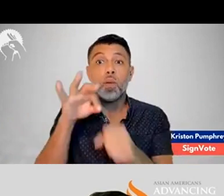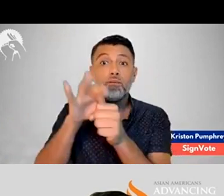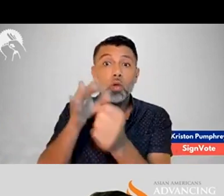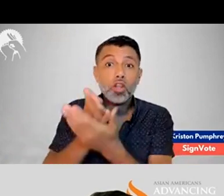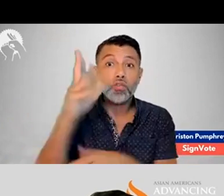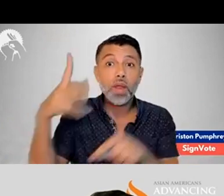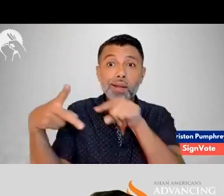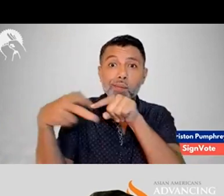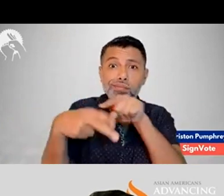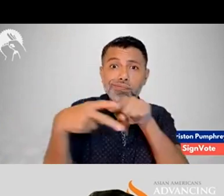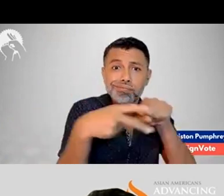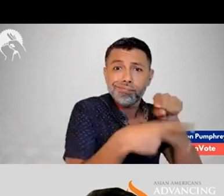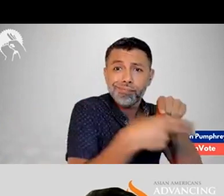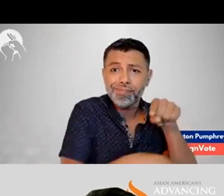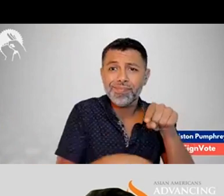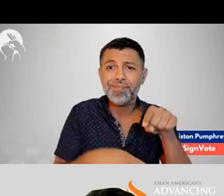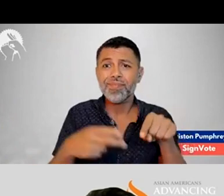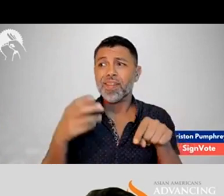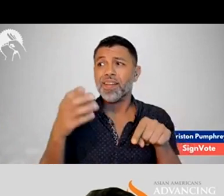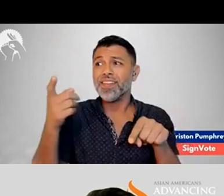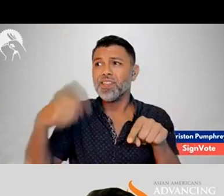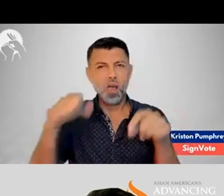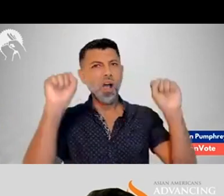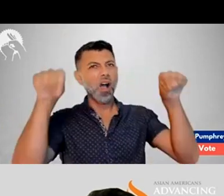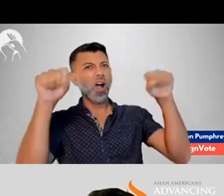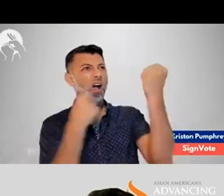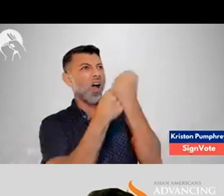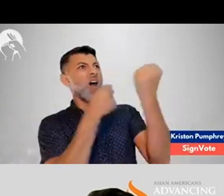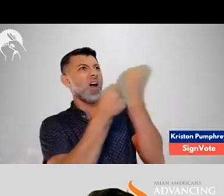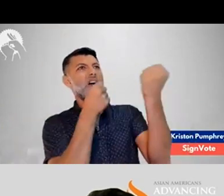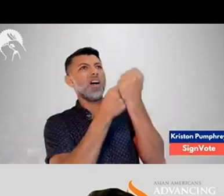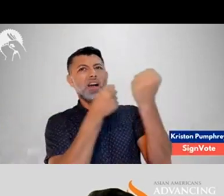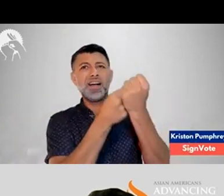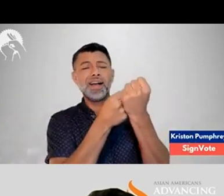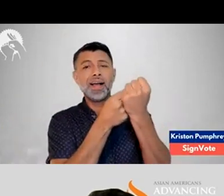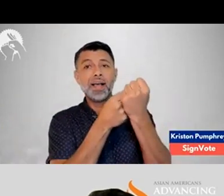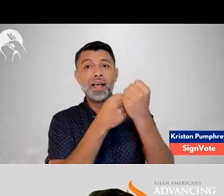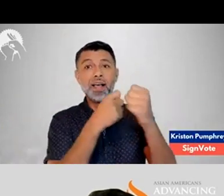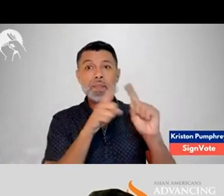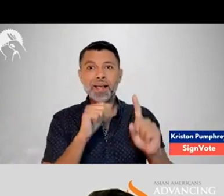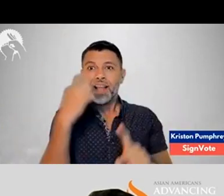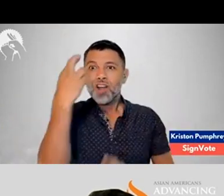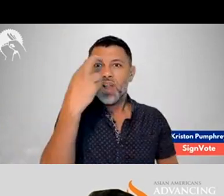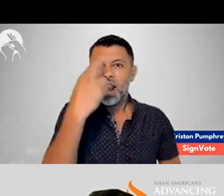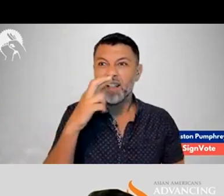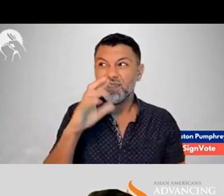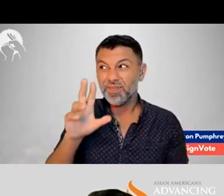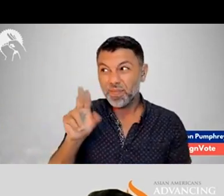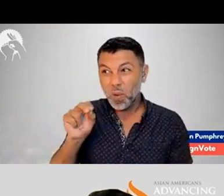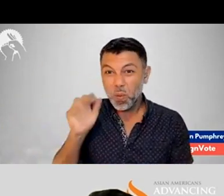For example, voting rights are being limited, you know, sometimes the community supports